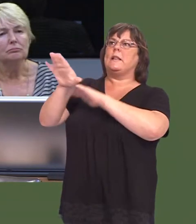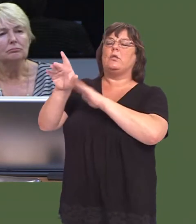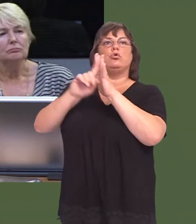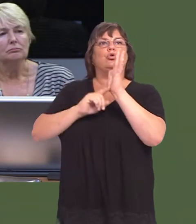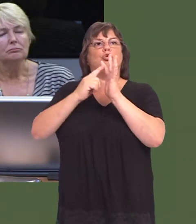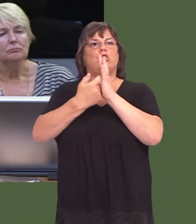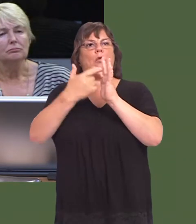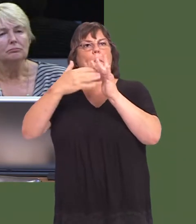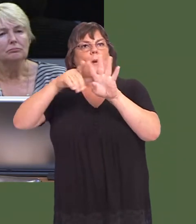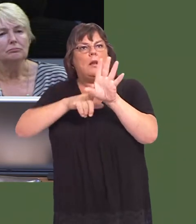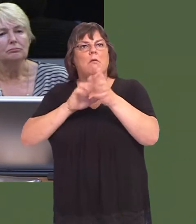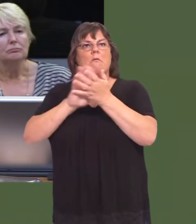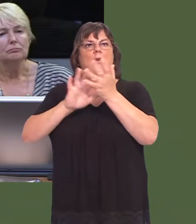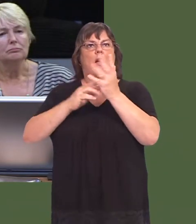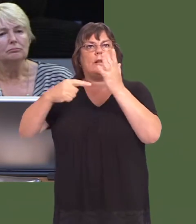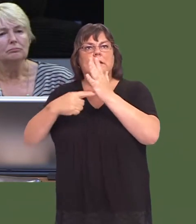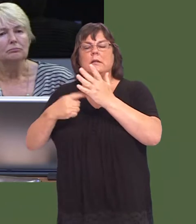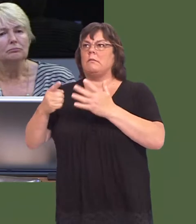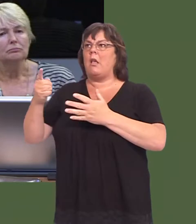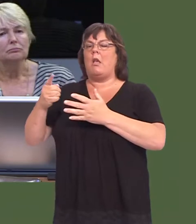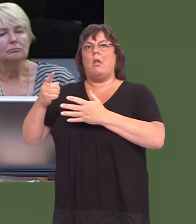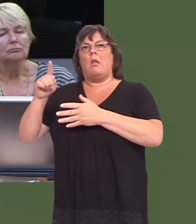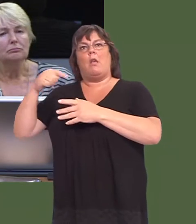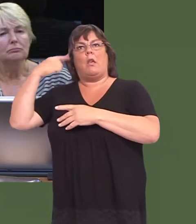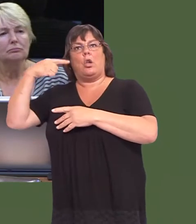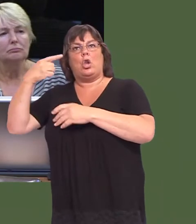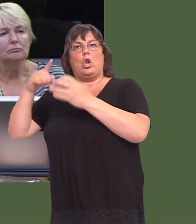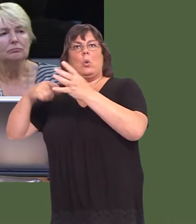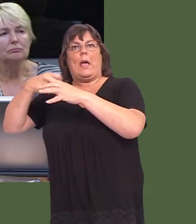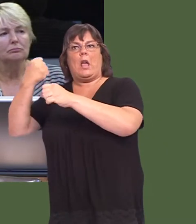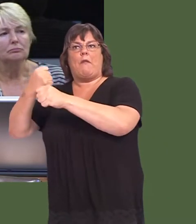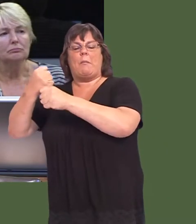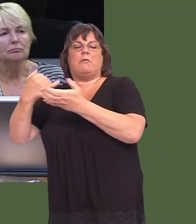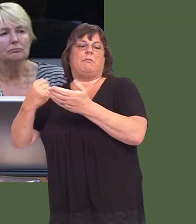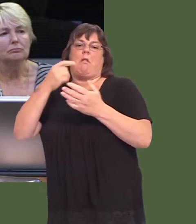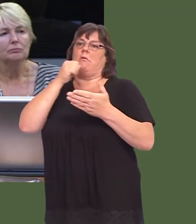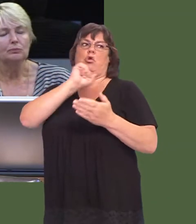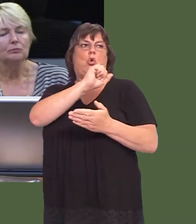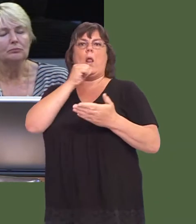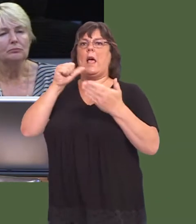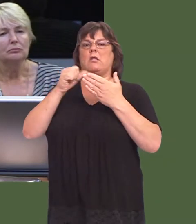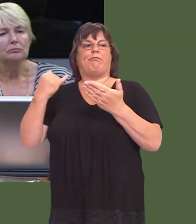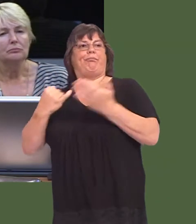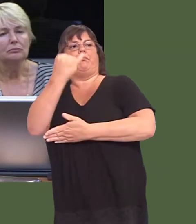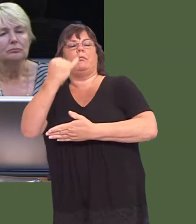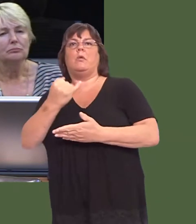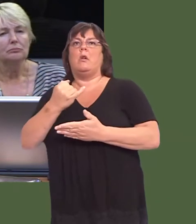The UK Government has effectively rejected that letter and is now committed to that pay cap.